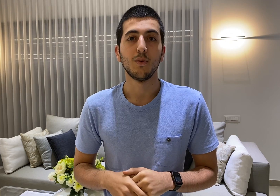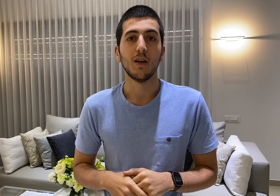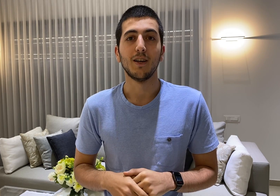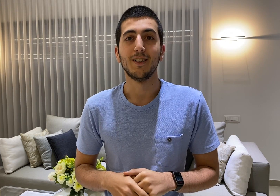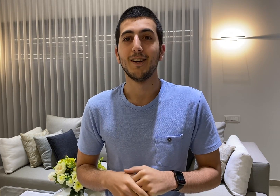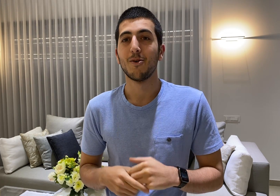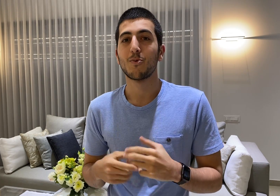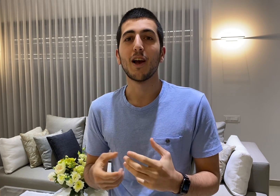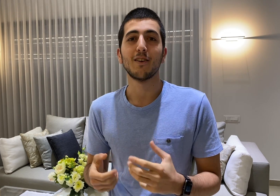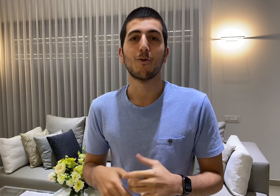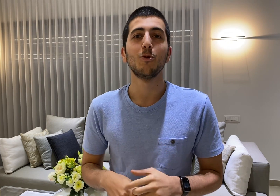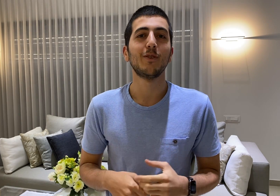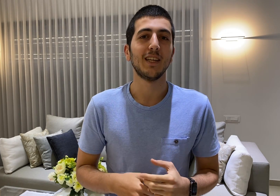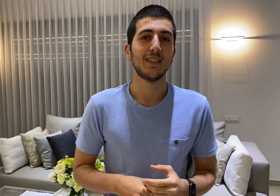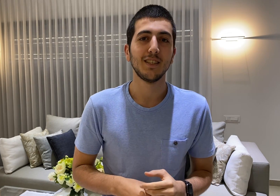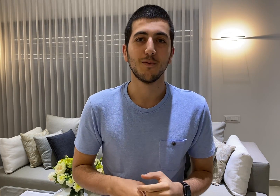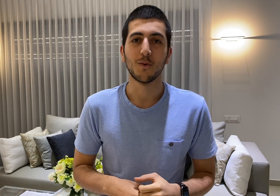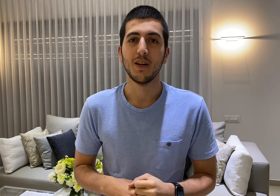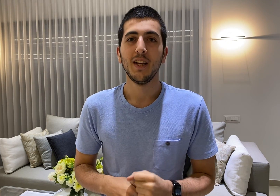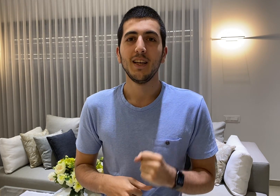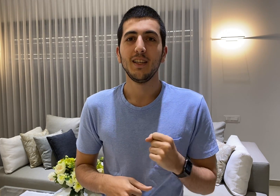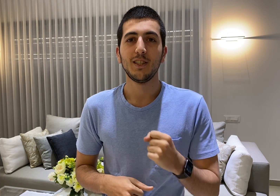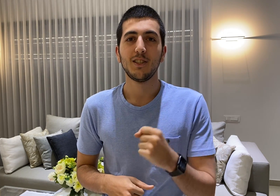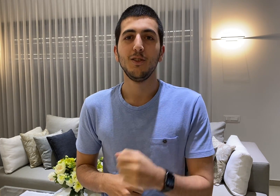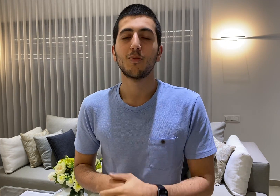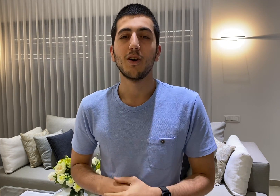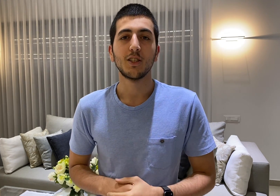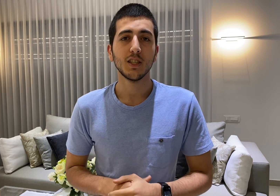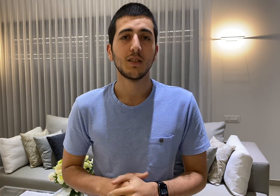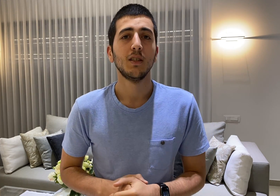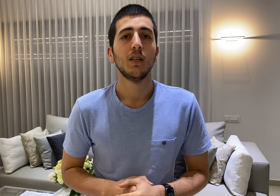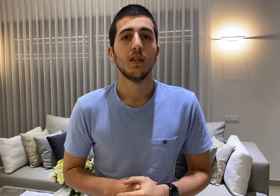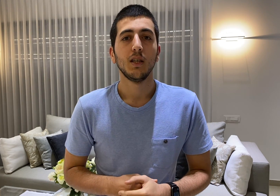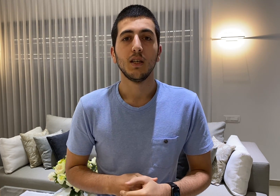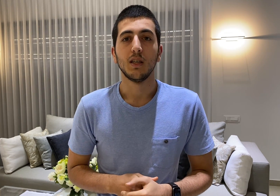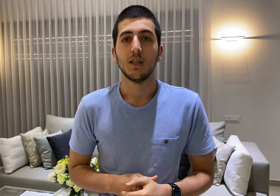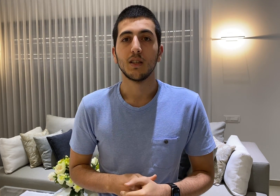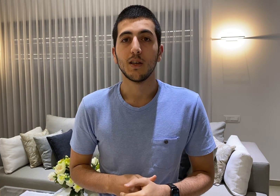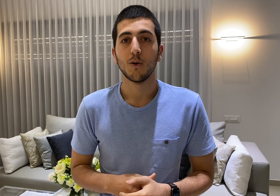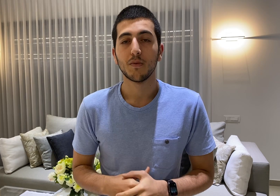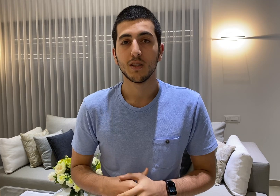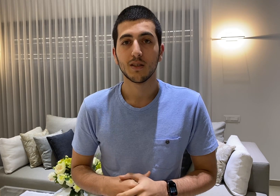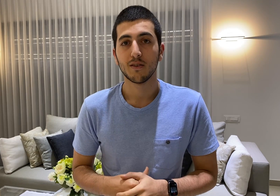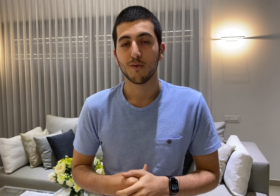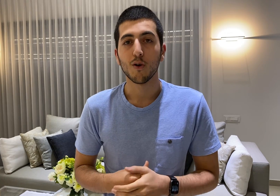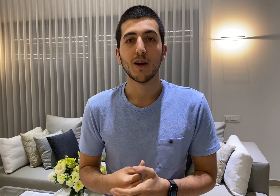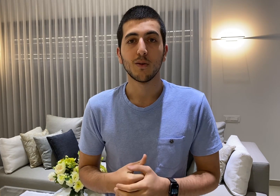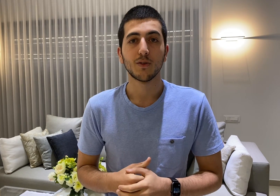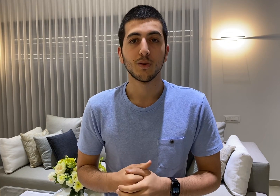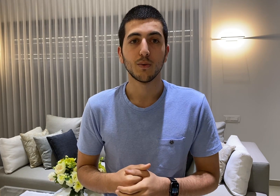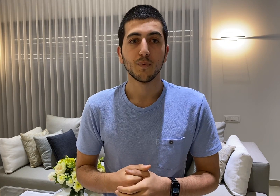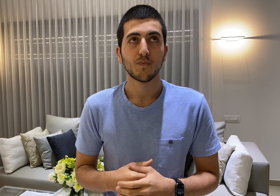write our own utilities for each new project and I hope this format also